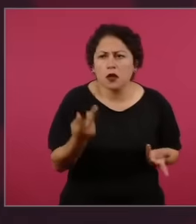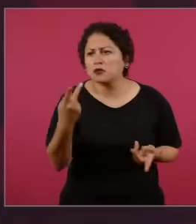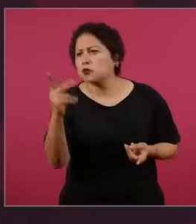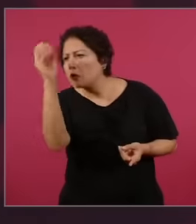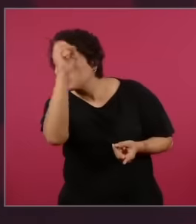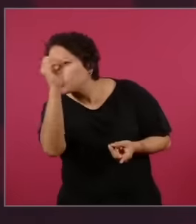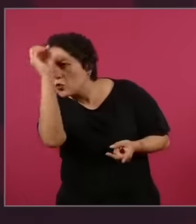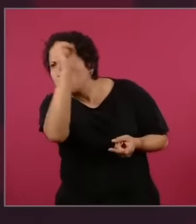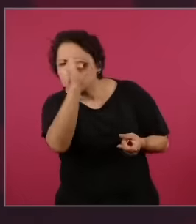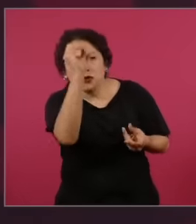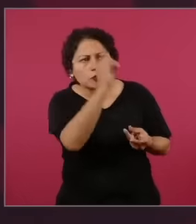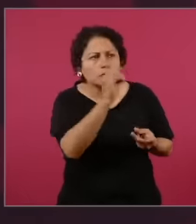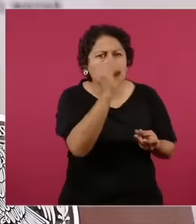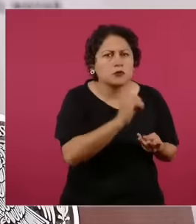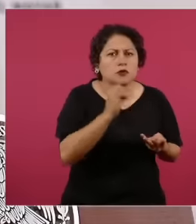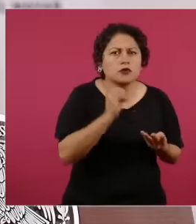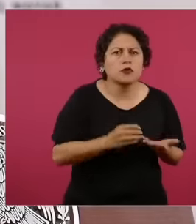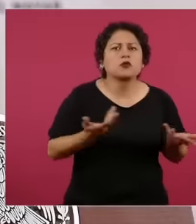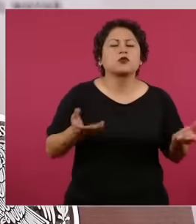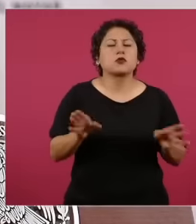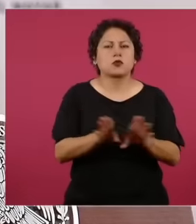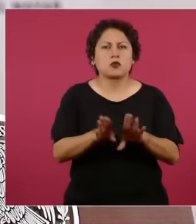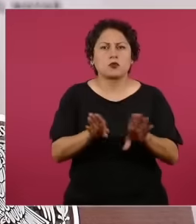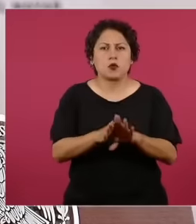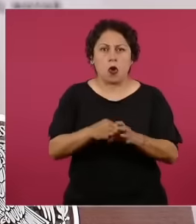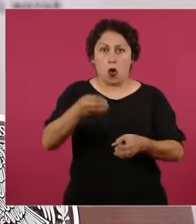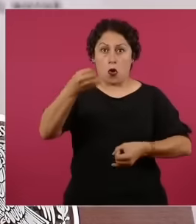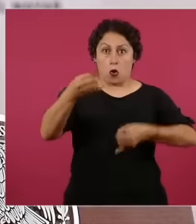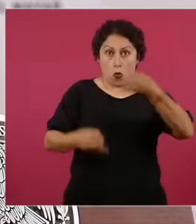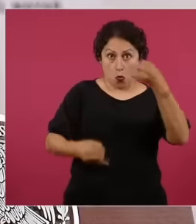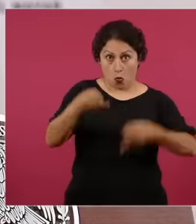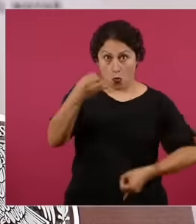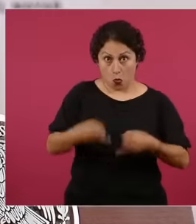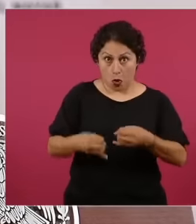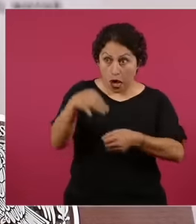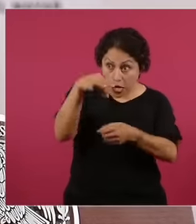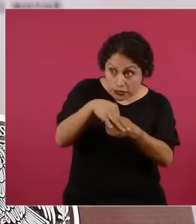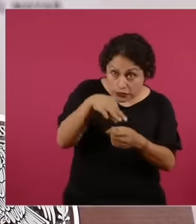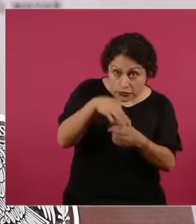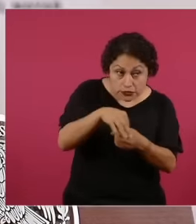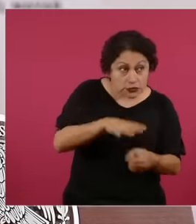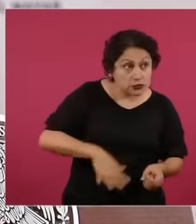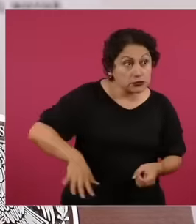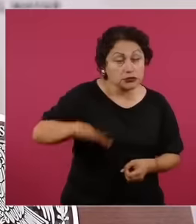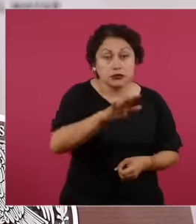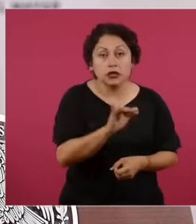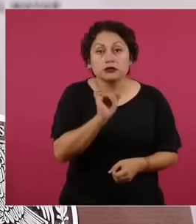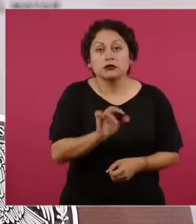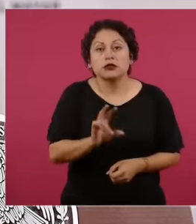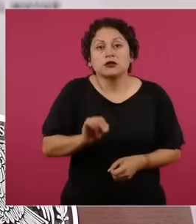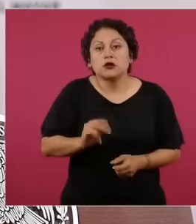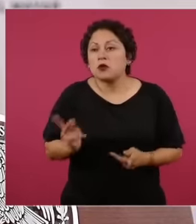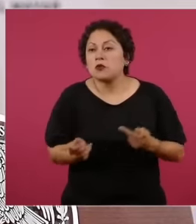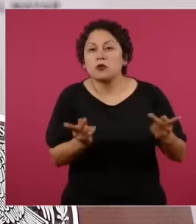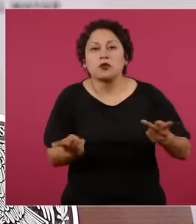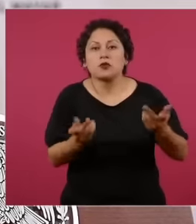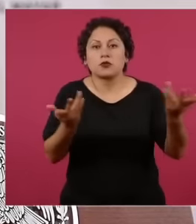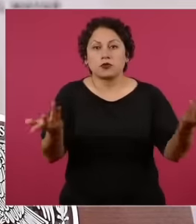that the judges be elected by the people or not, that the ministers are chosen by the